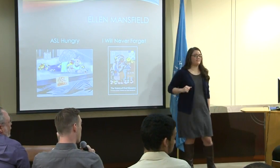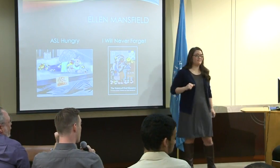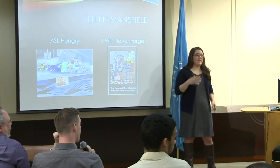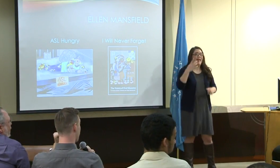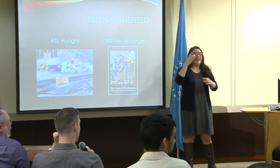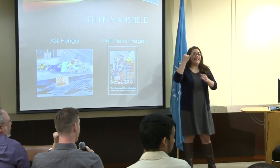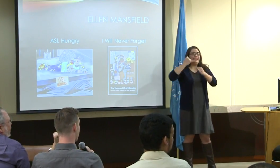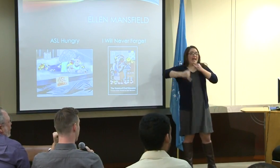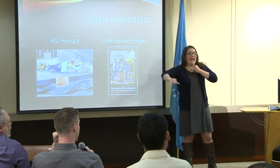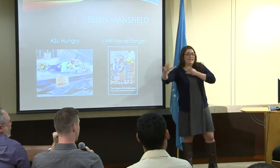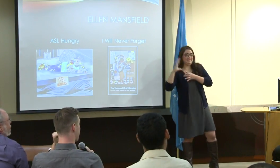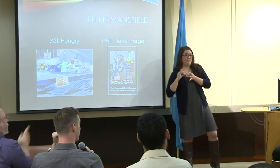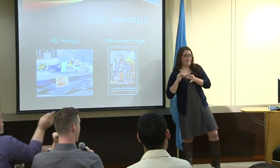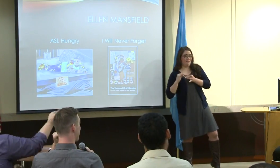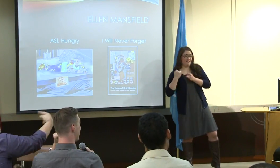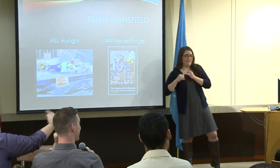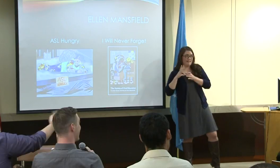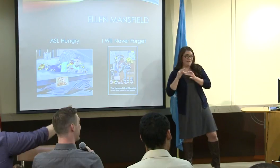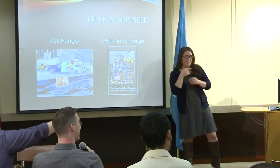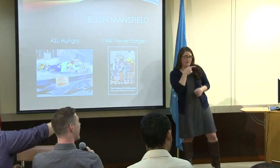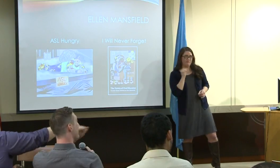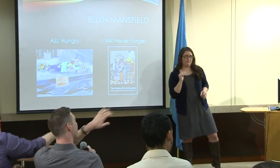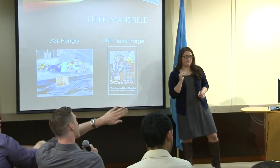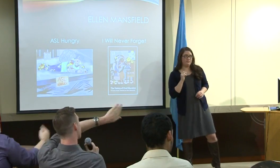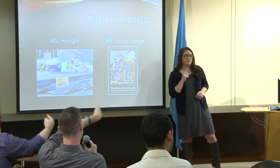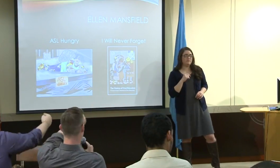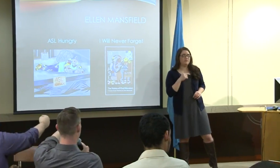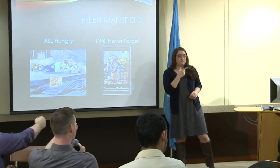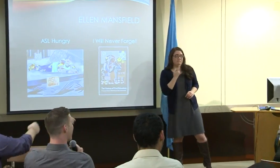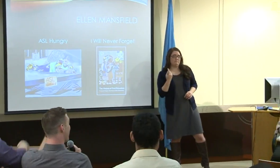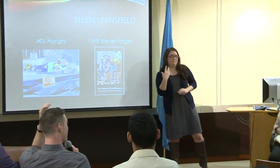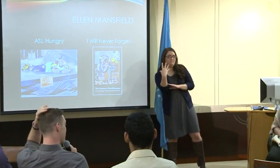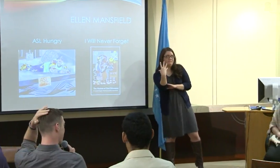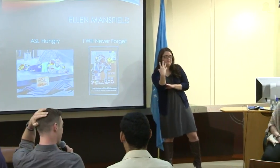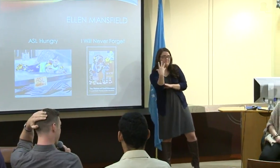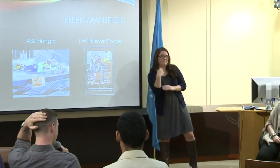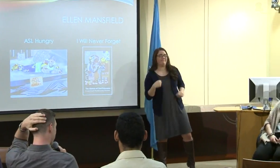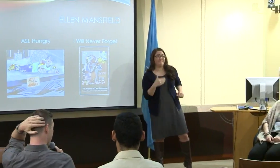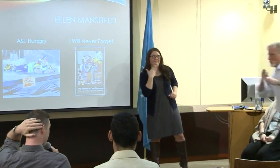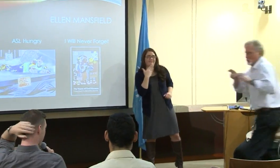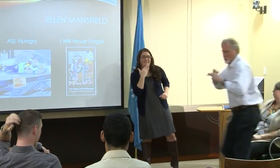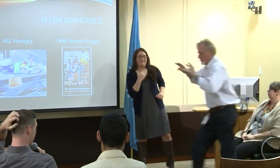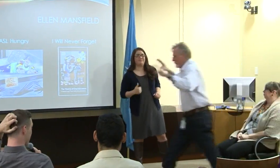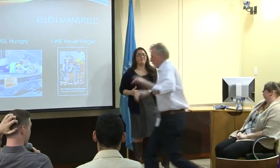One last comment.